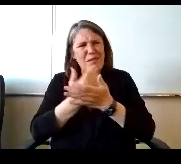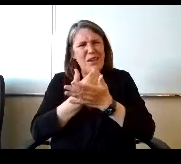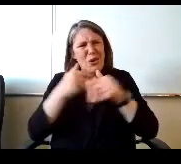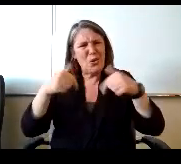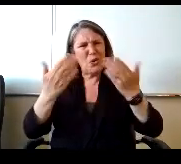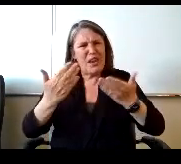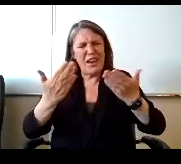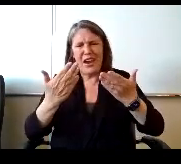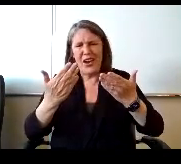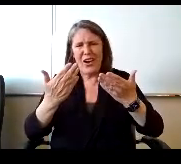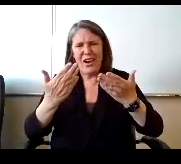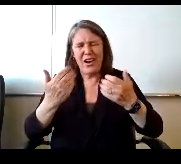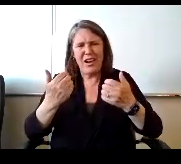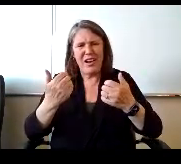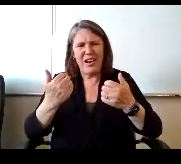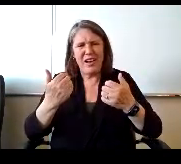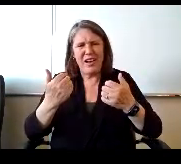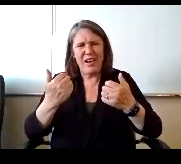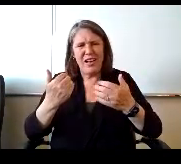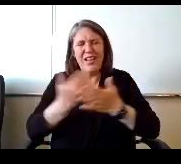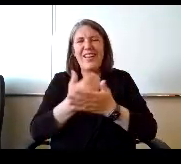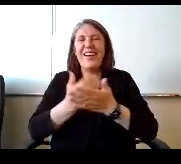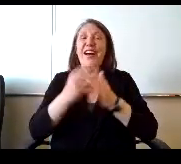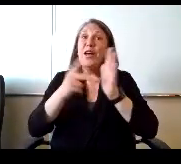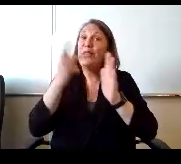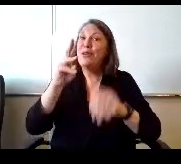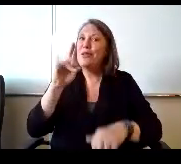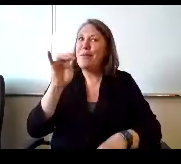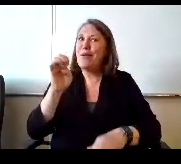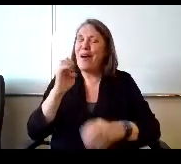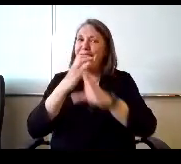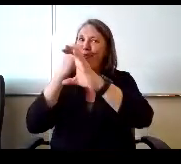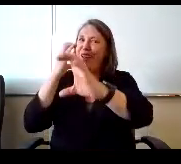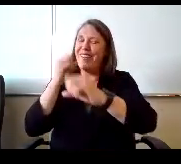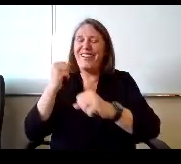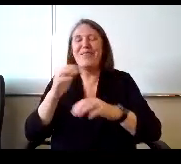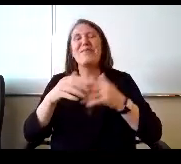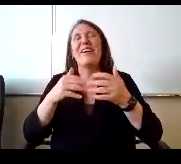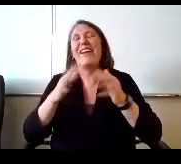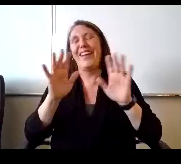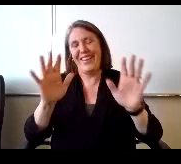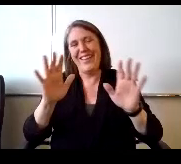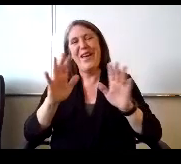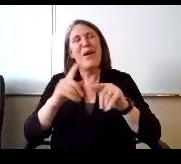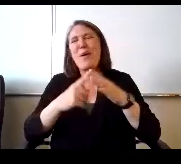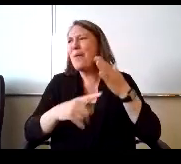last week of June in the first week of July, new double wide double. I wonder what are we getting out of this summer?